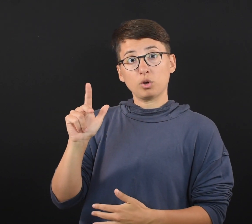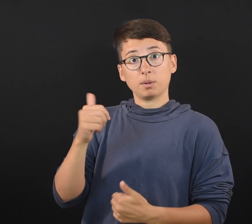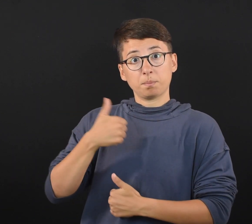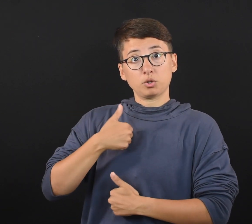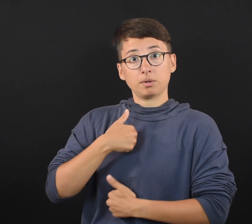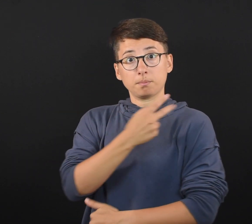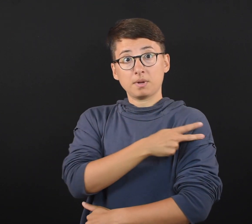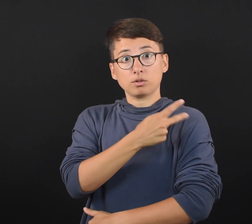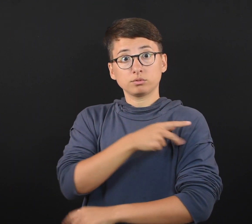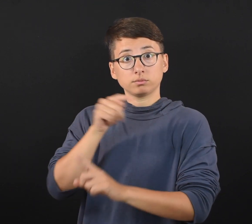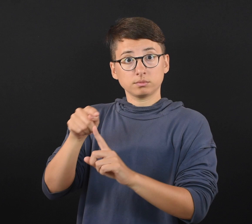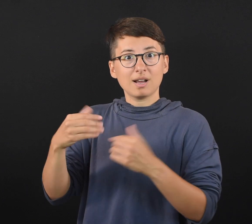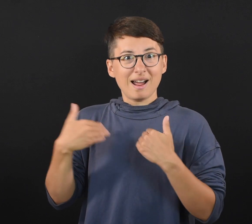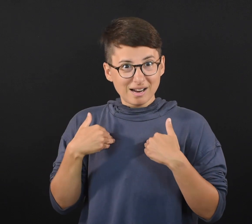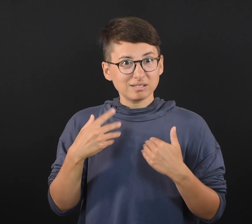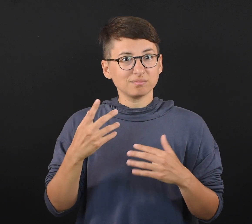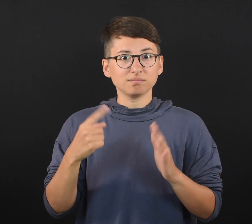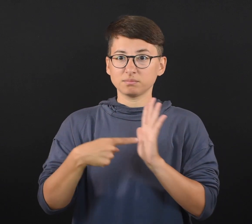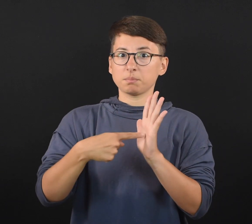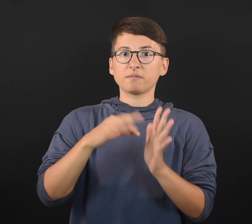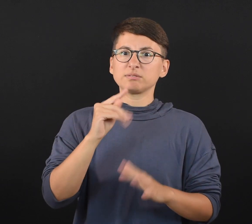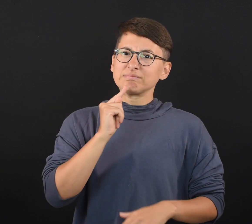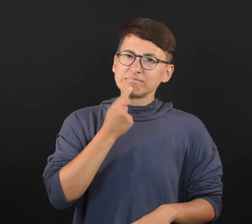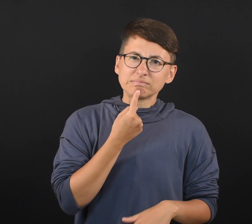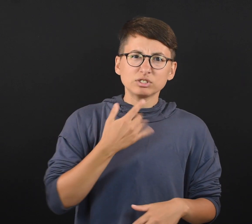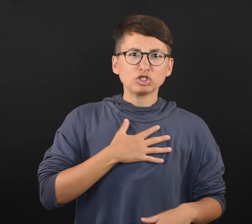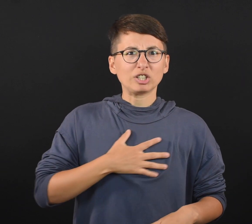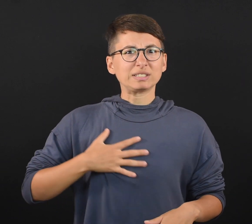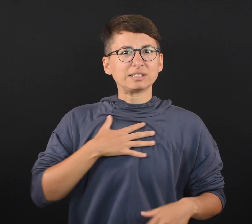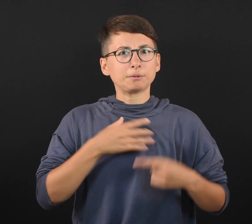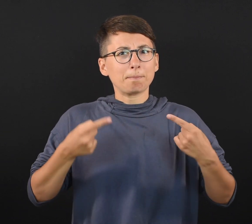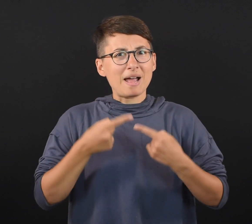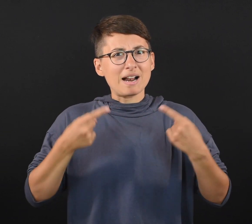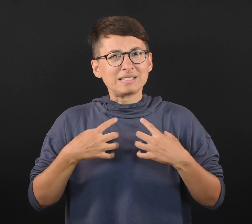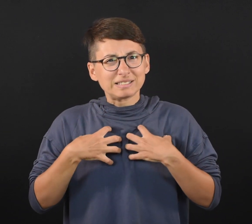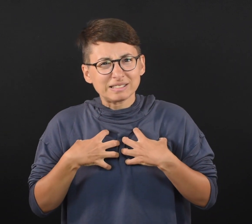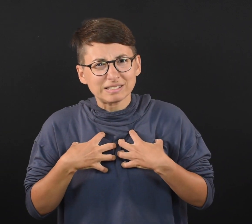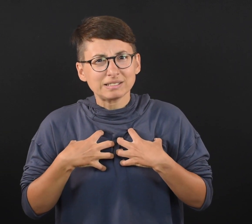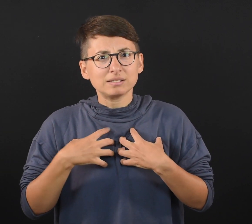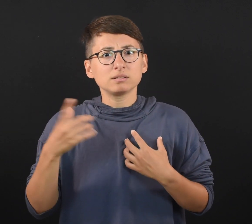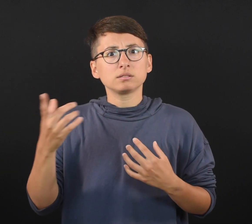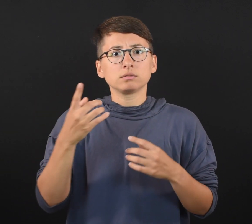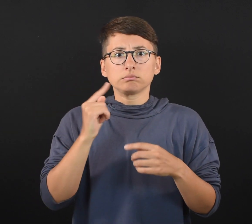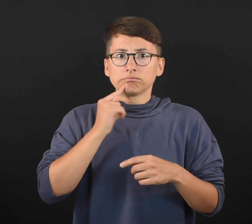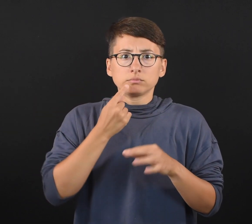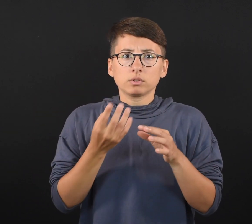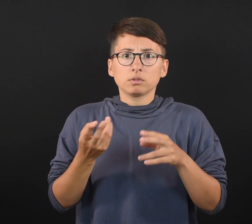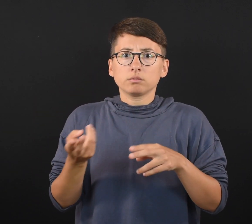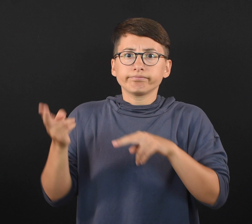All 23 military patients had symptoms of severe chest pain and significantly elevated